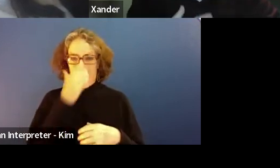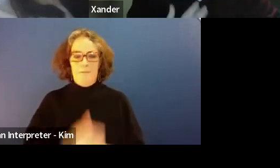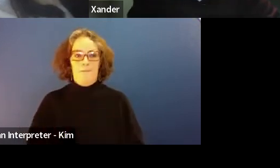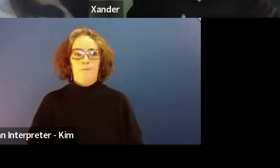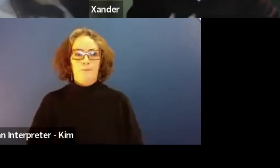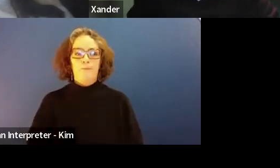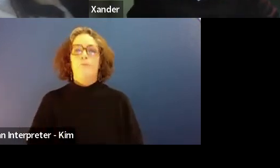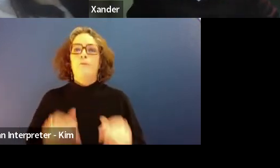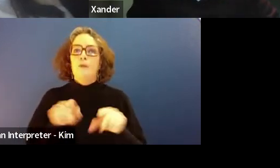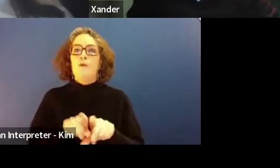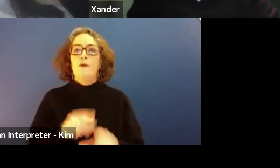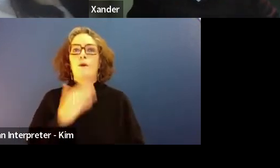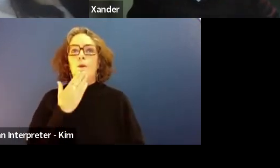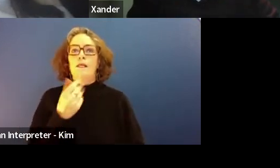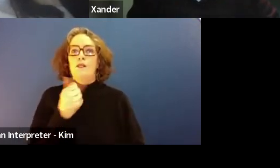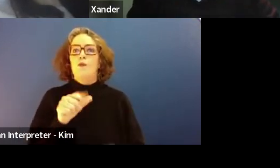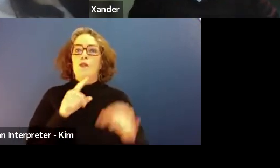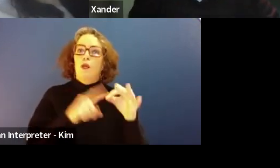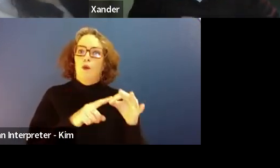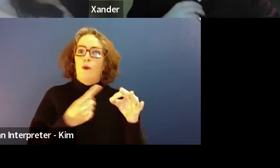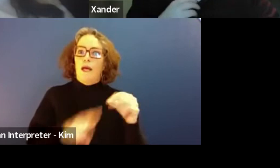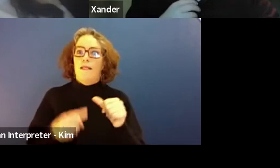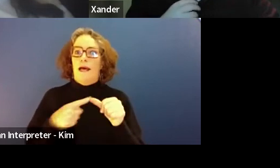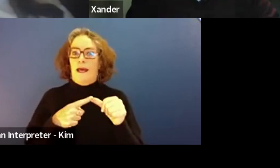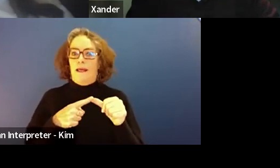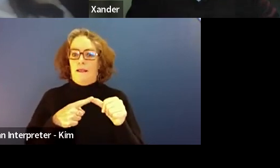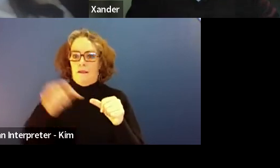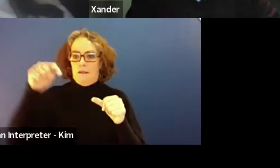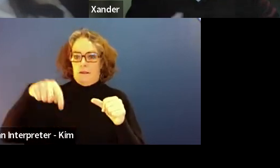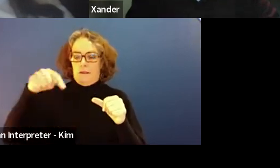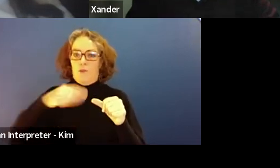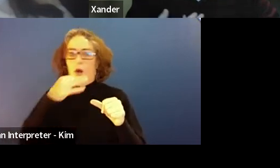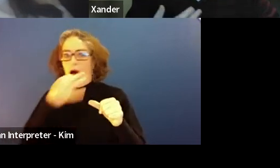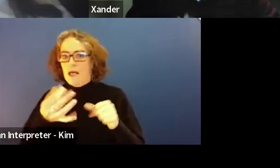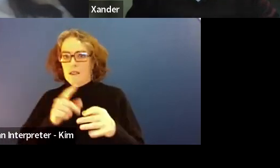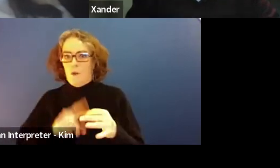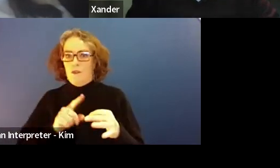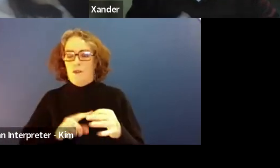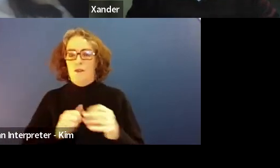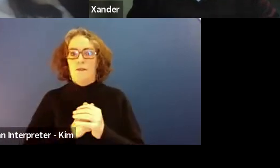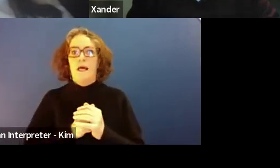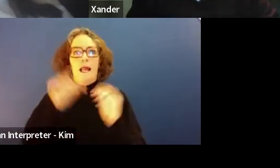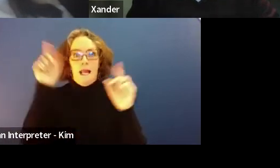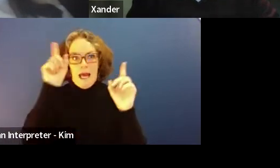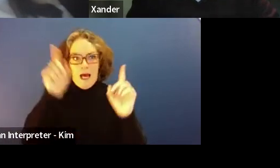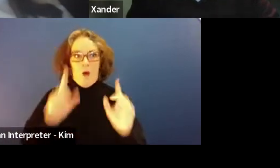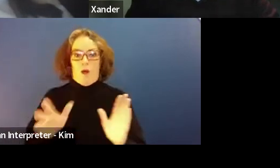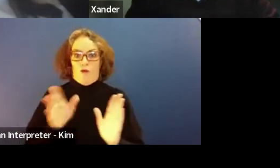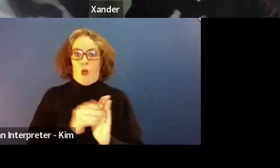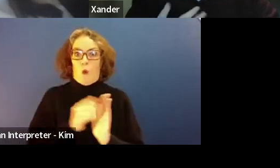Also please use the q amp a function to ask your questions. The session, right now is being recorded, to share with others.